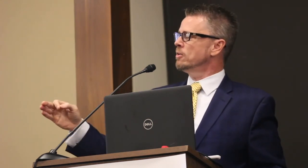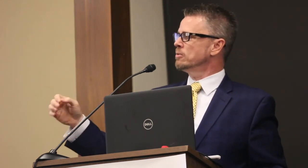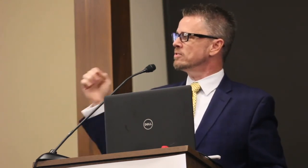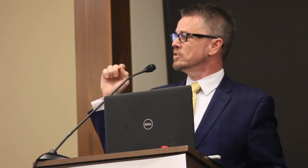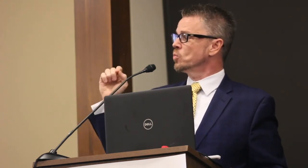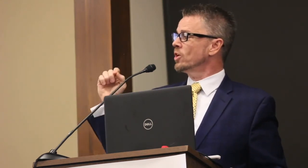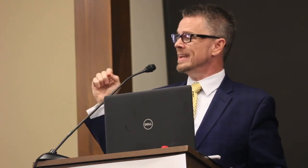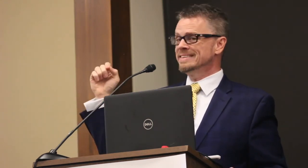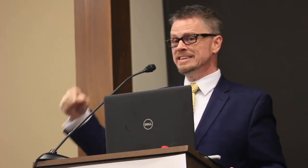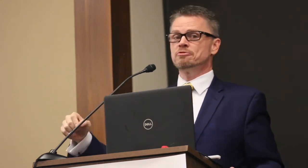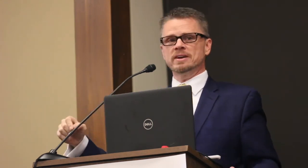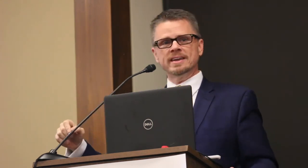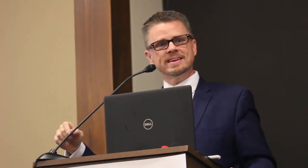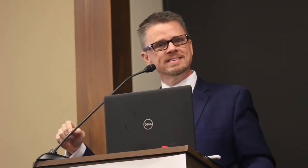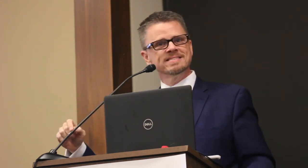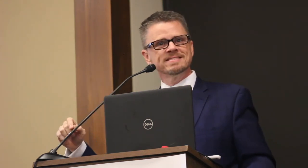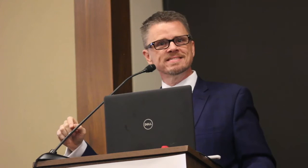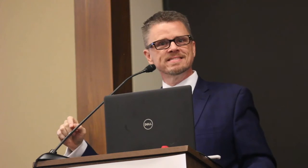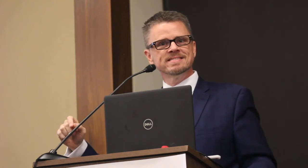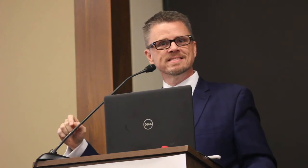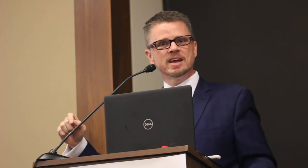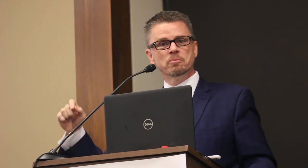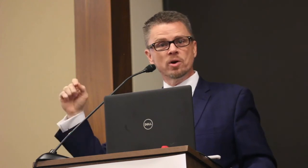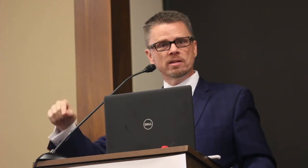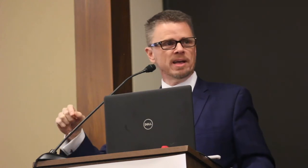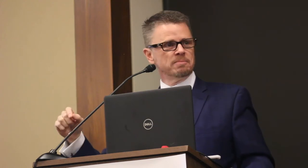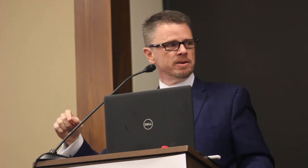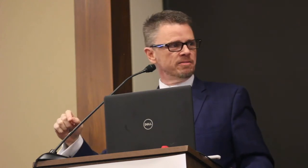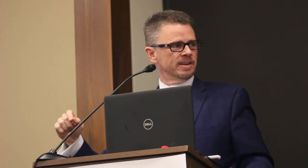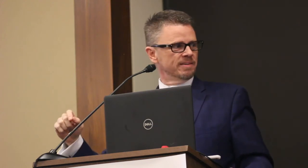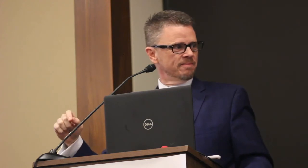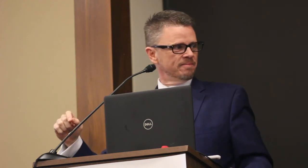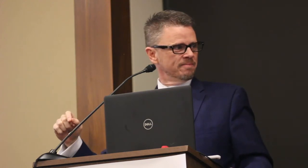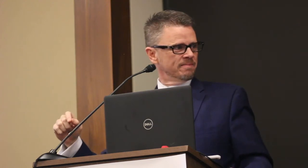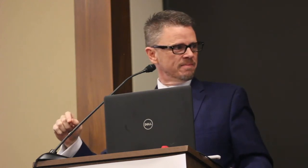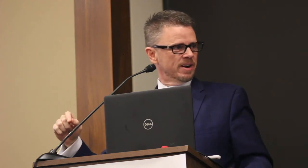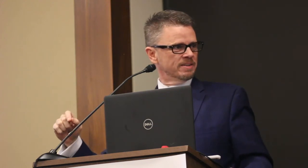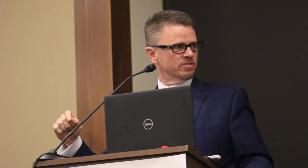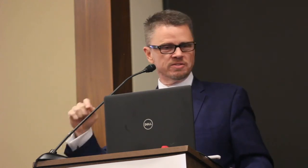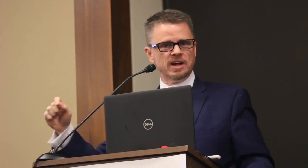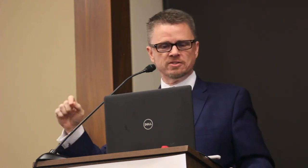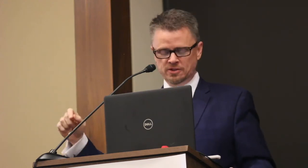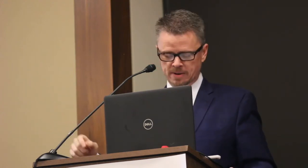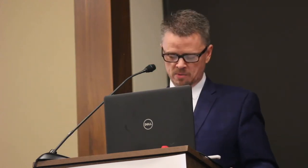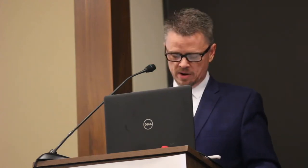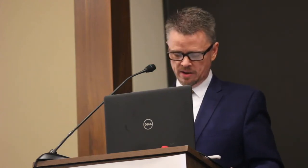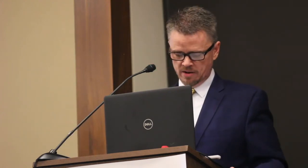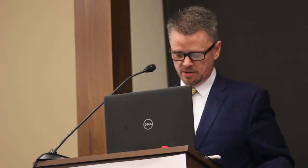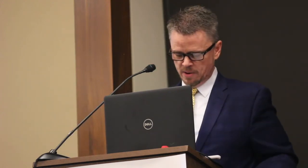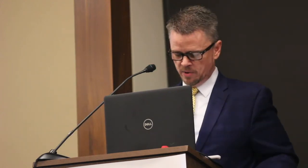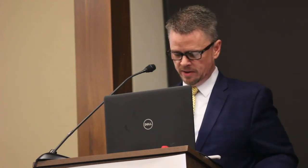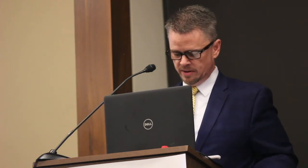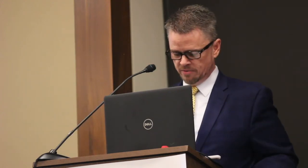goals is working differently and more collaboratively, not just about working hard, about working